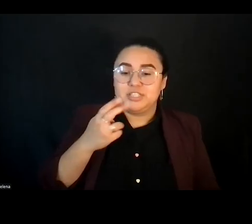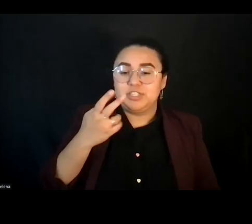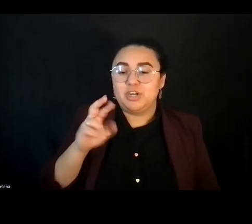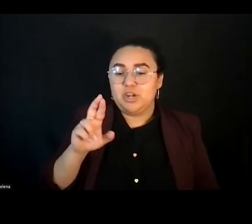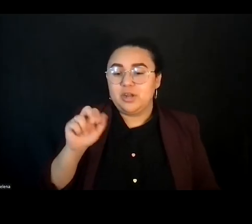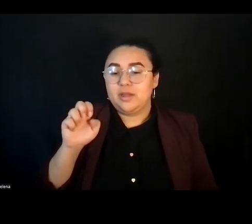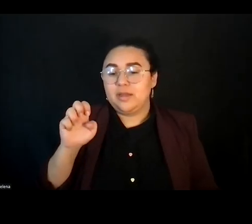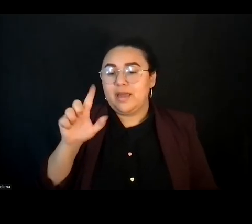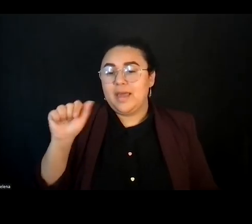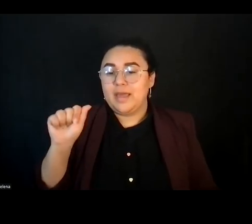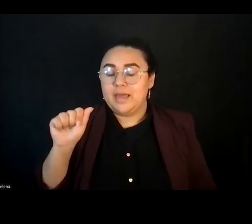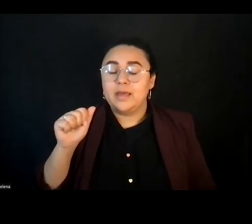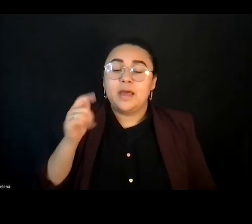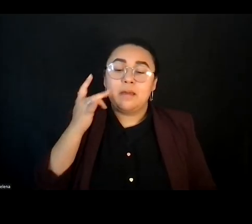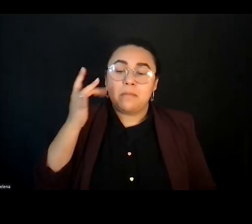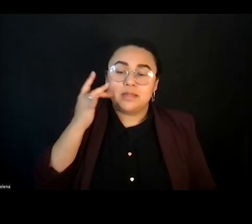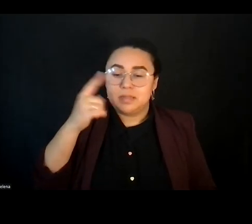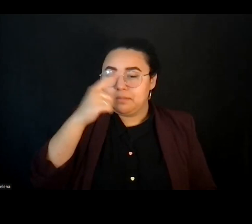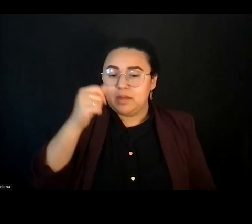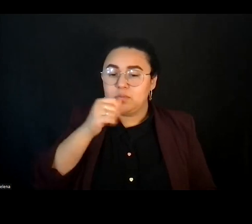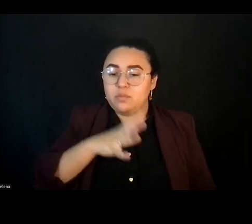I'm a light skinned black woman wearing like all green today.